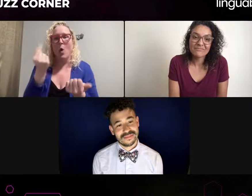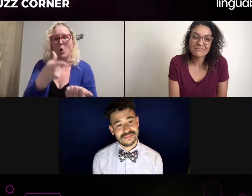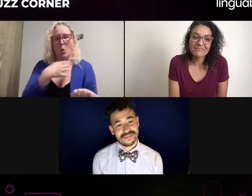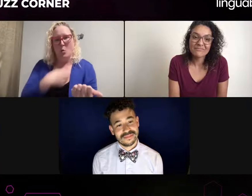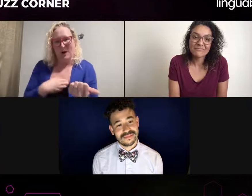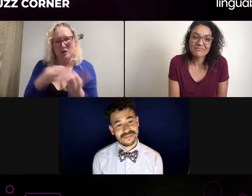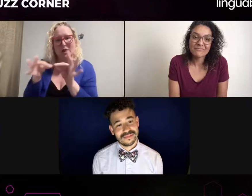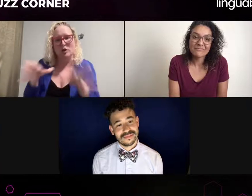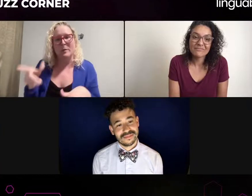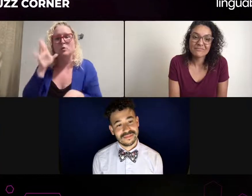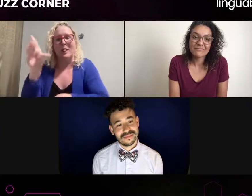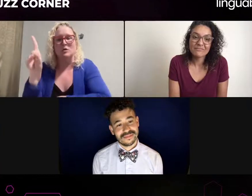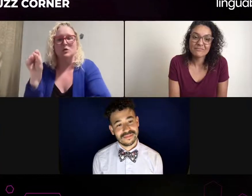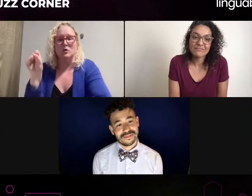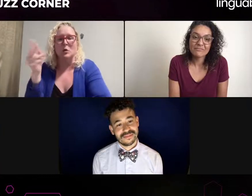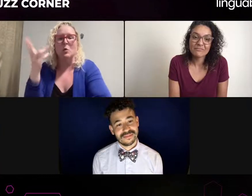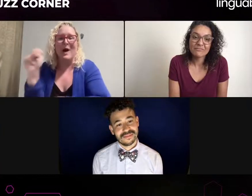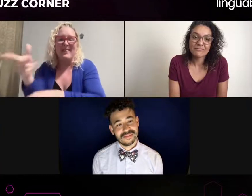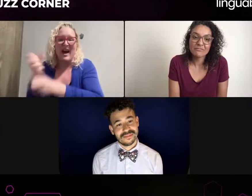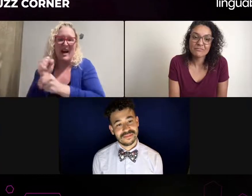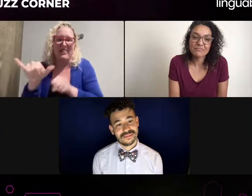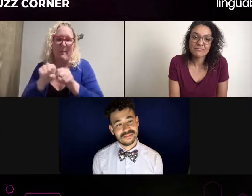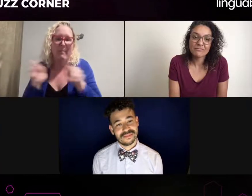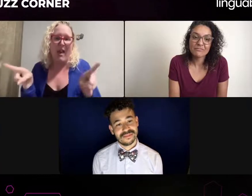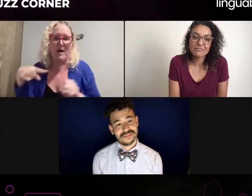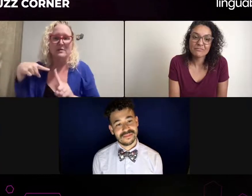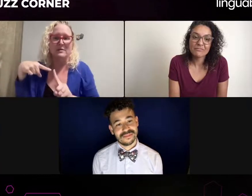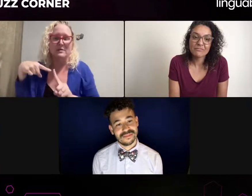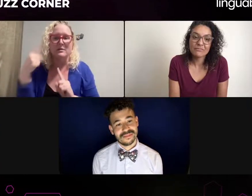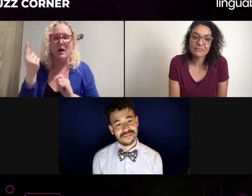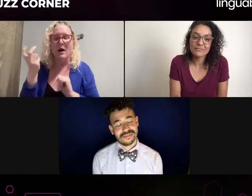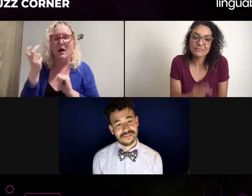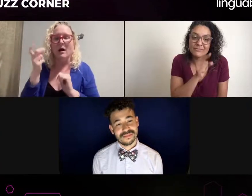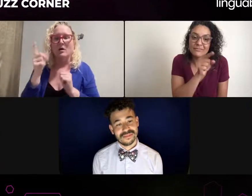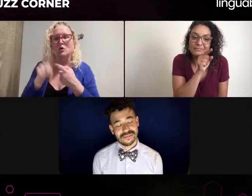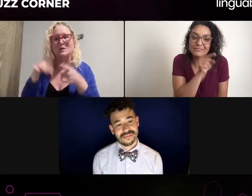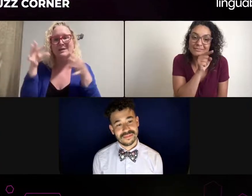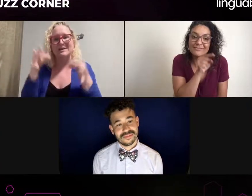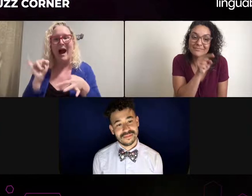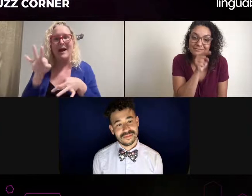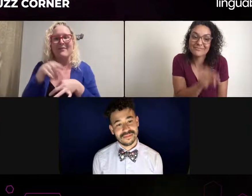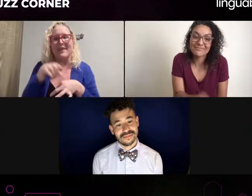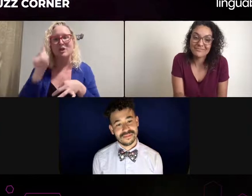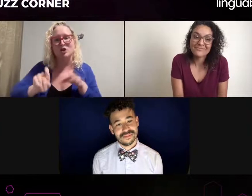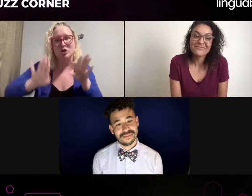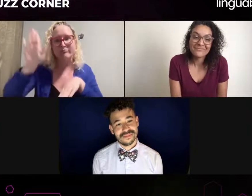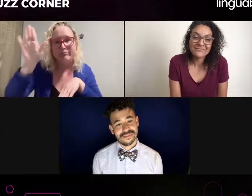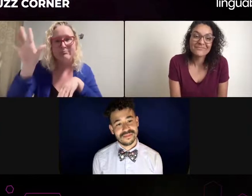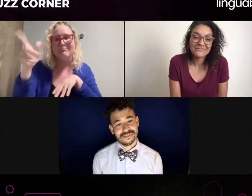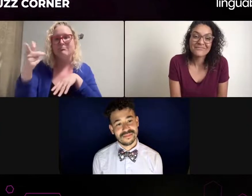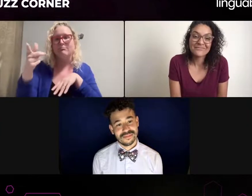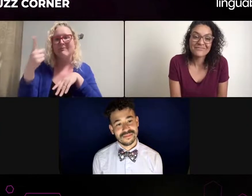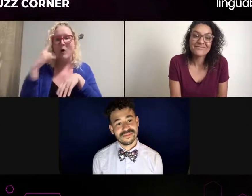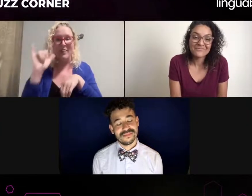if you think of the quote unquote perfect world, would that desire be based on theater